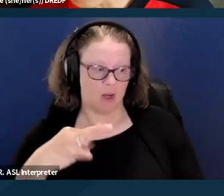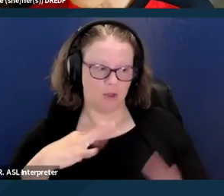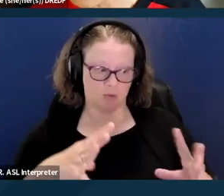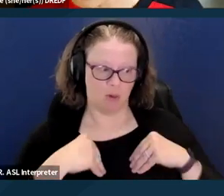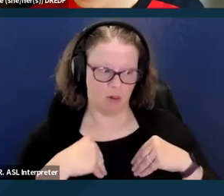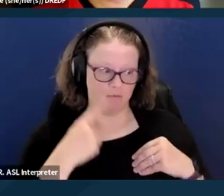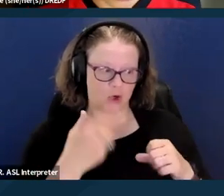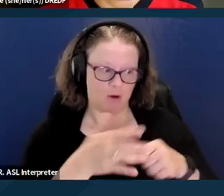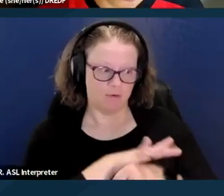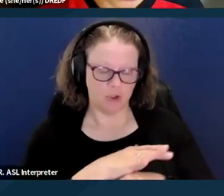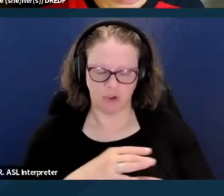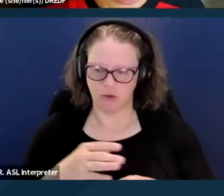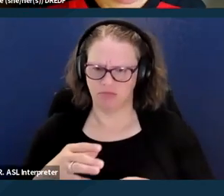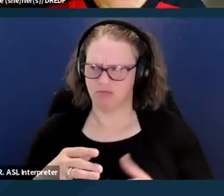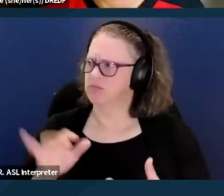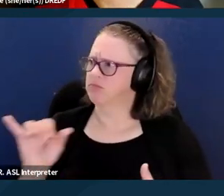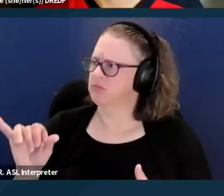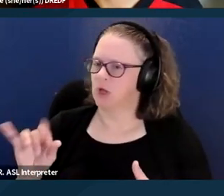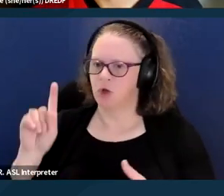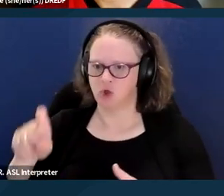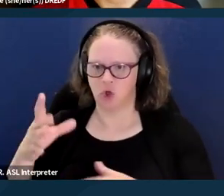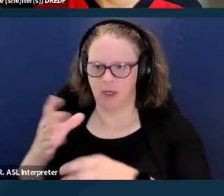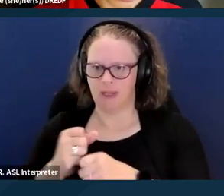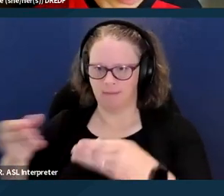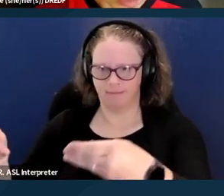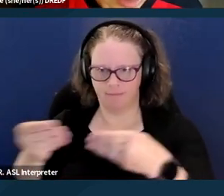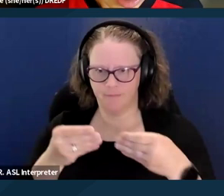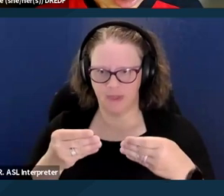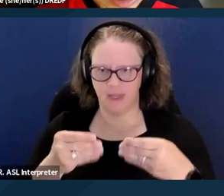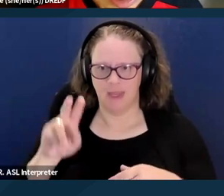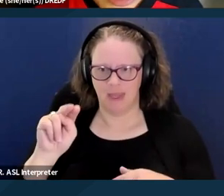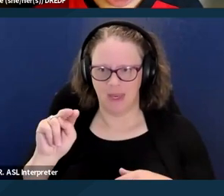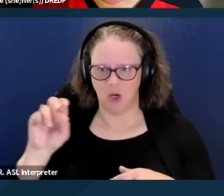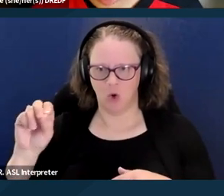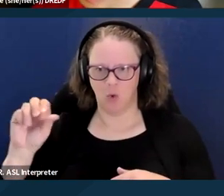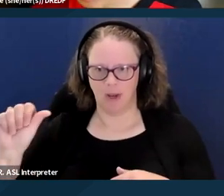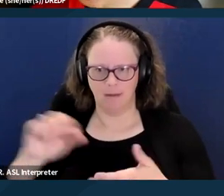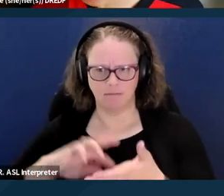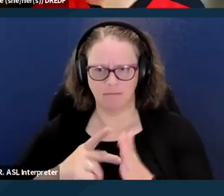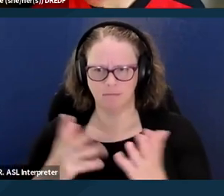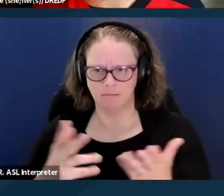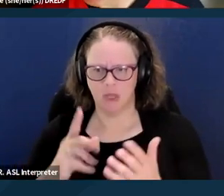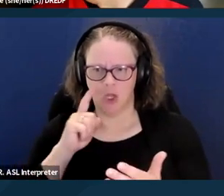you should be getting something called a notice of action, an NOA, and that should include the decision,